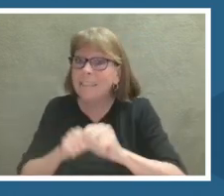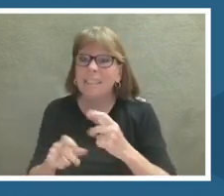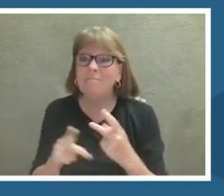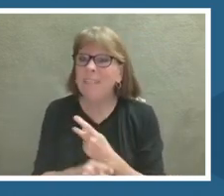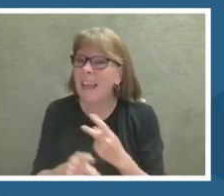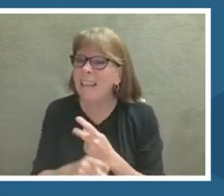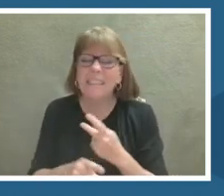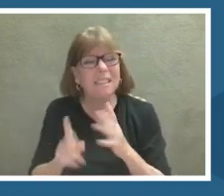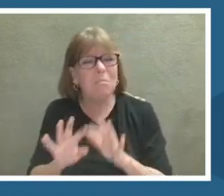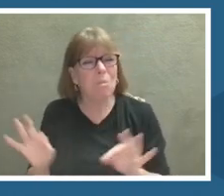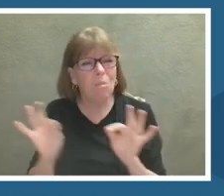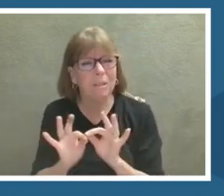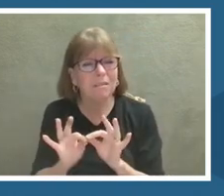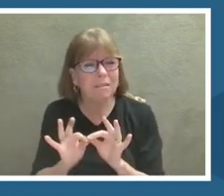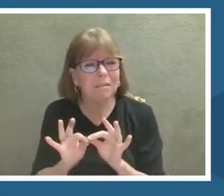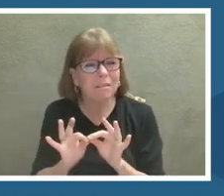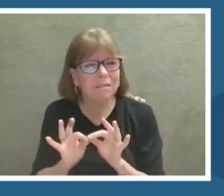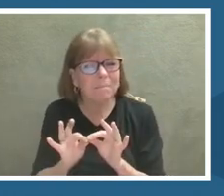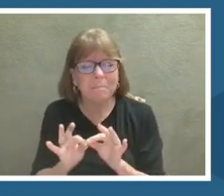provide those role models.